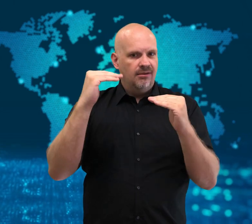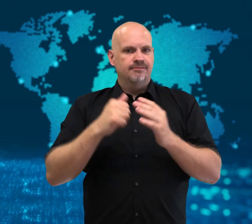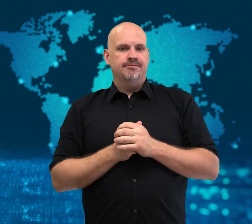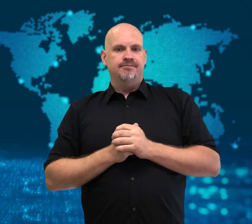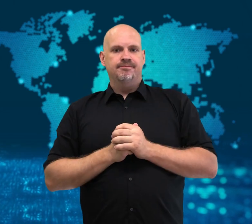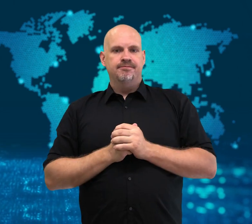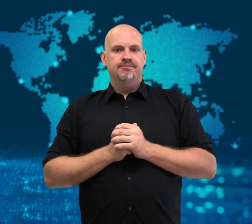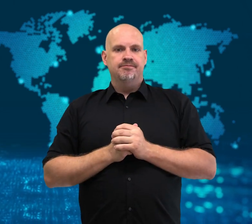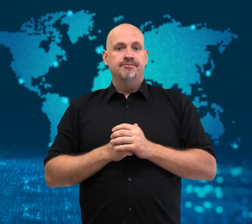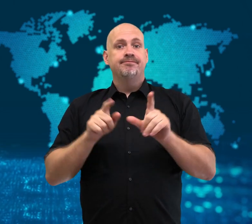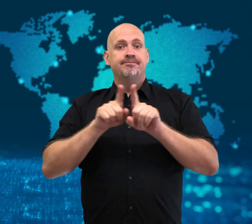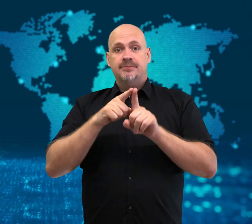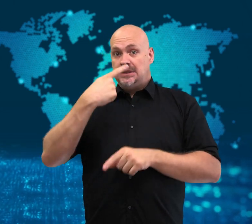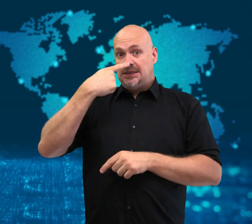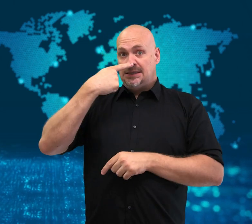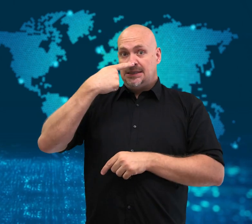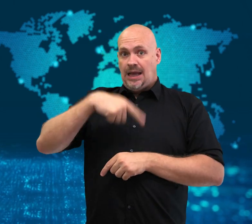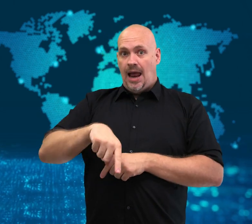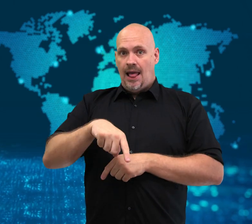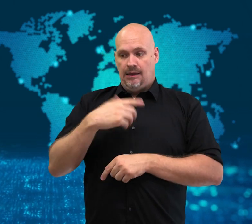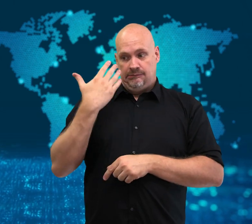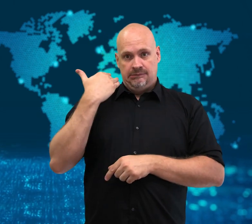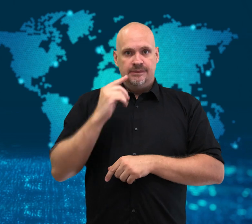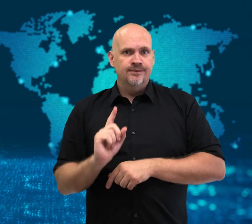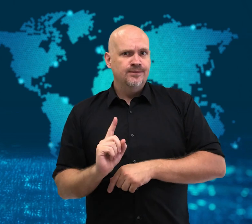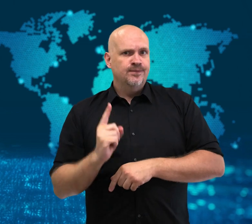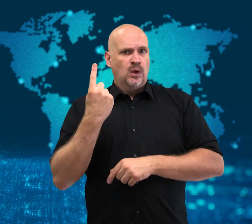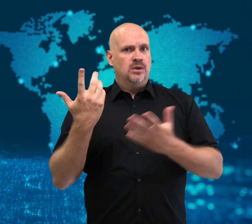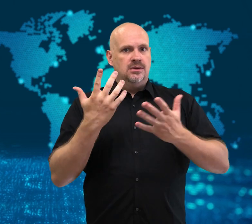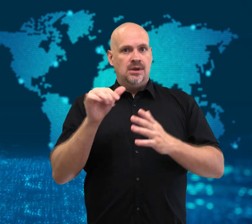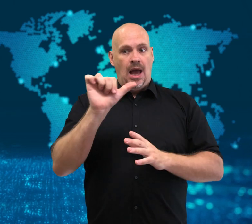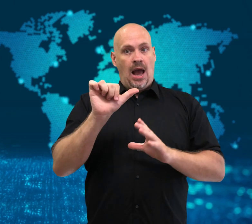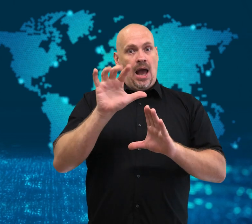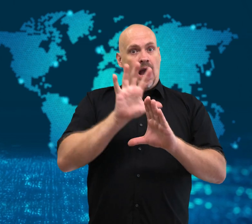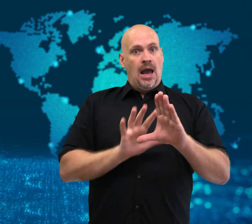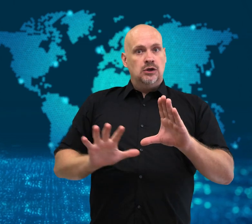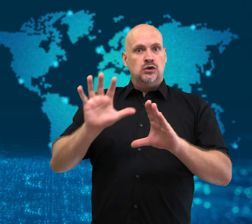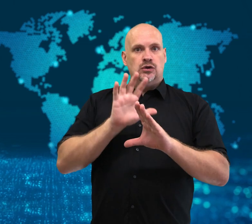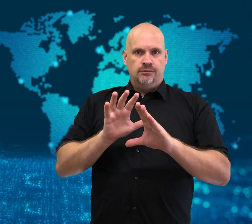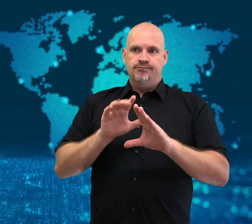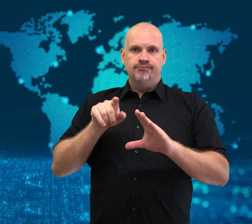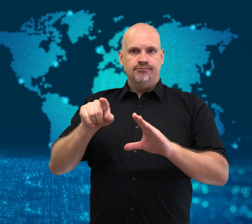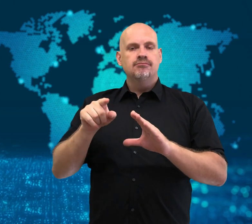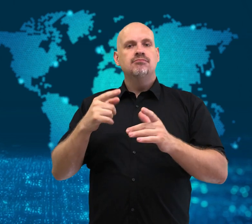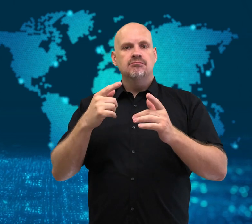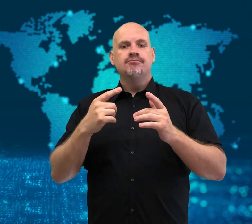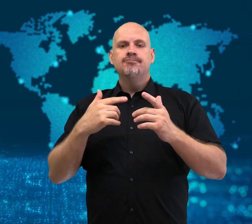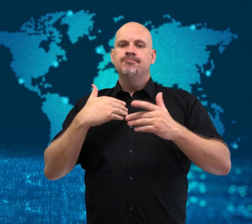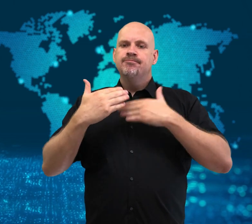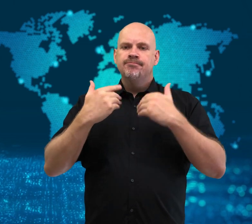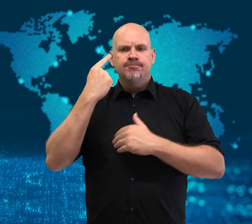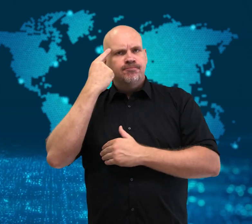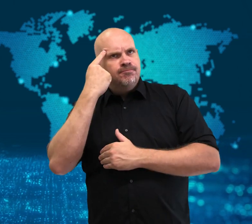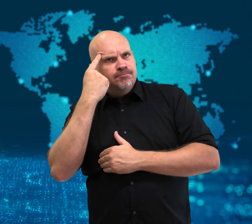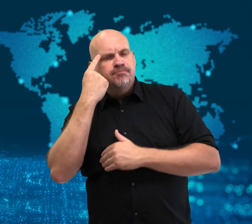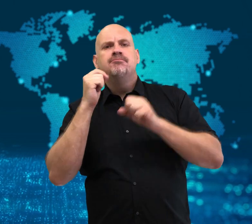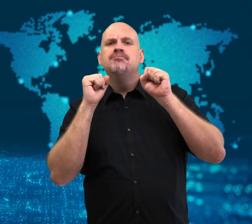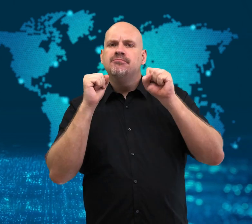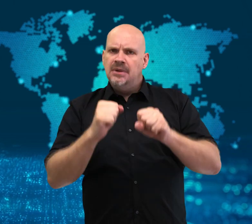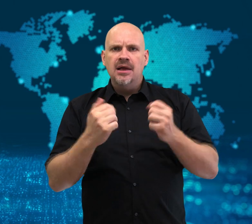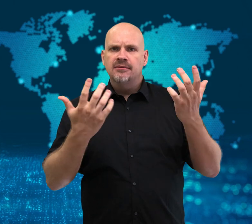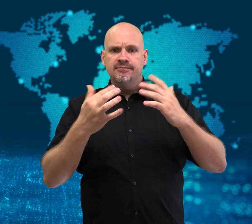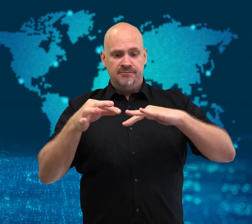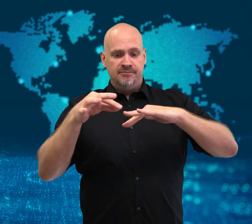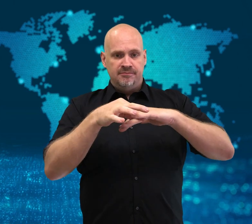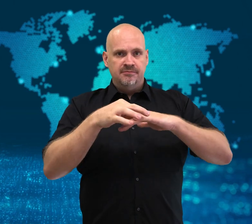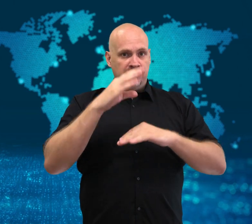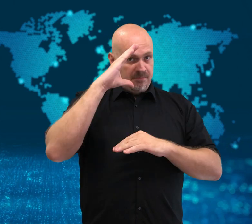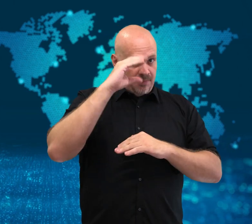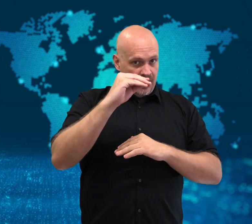Thailand recently became the first Asian country to consider